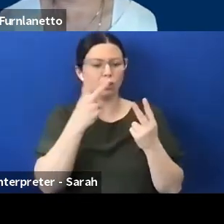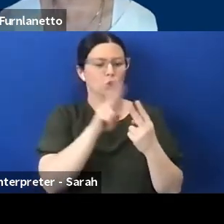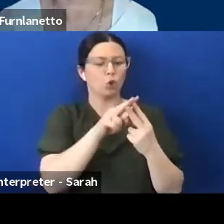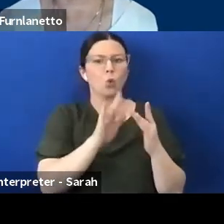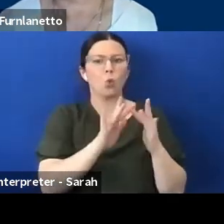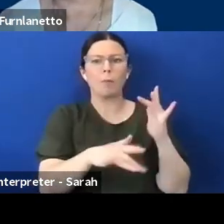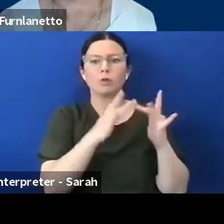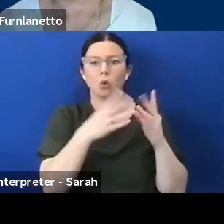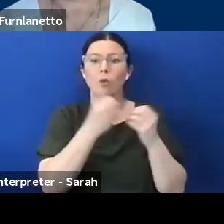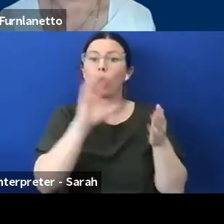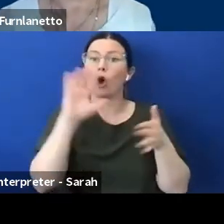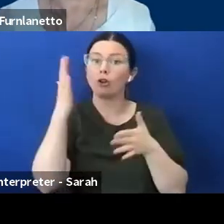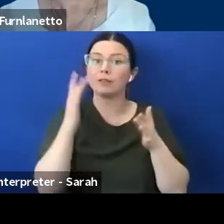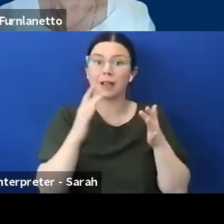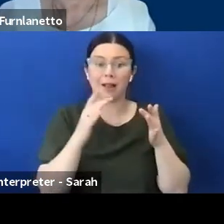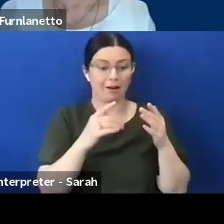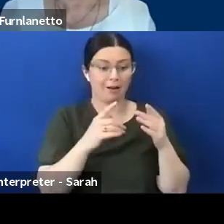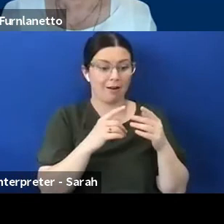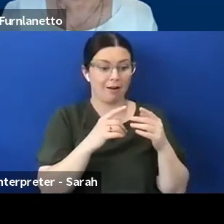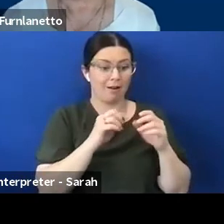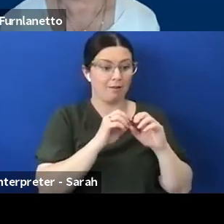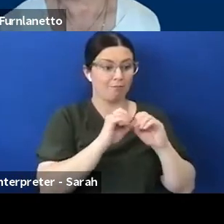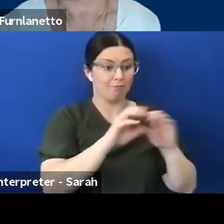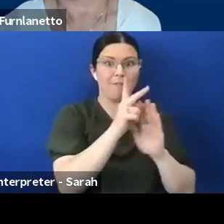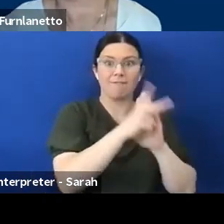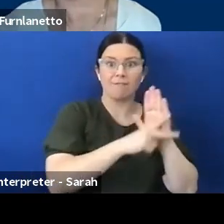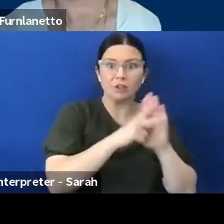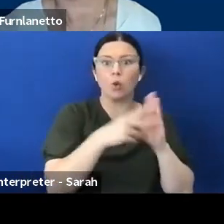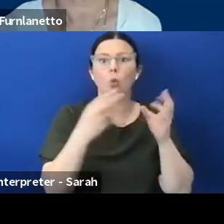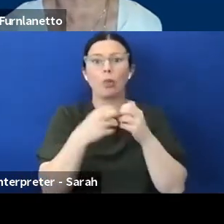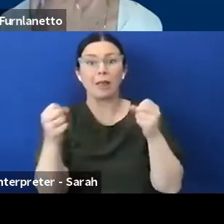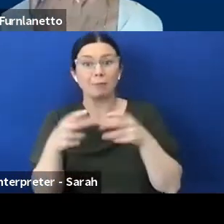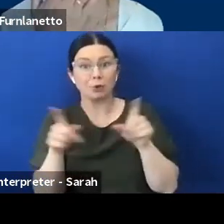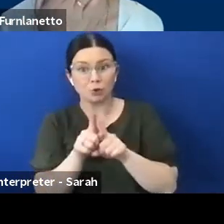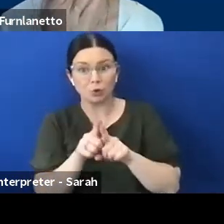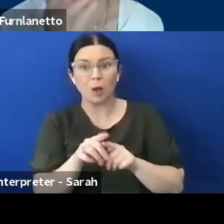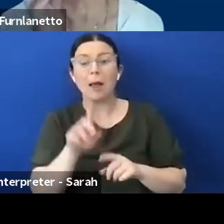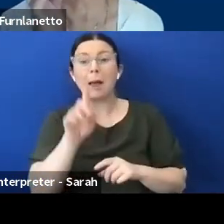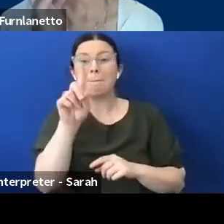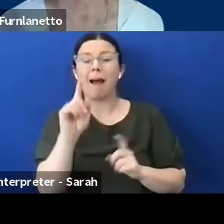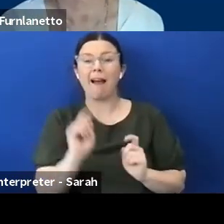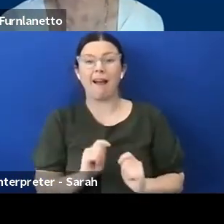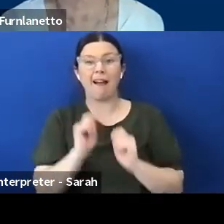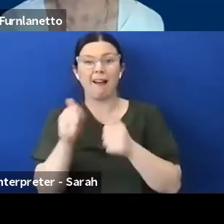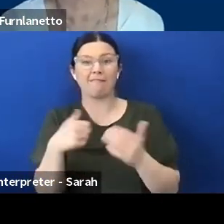captions as well. Unfortunately, upon reviewing them a lot of these videos aren't available anymore.